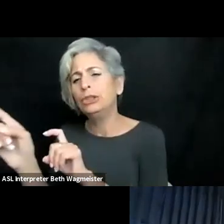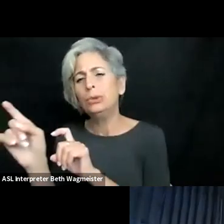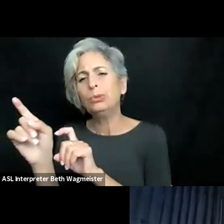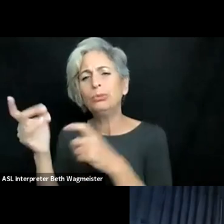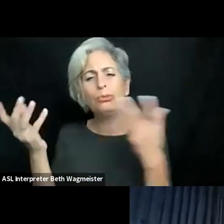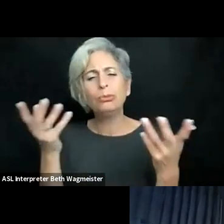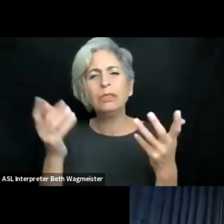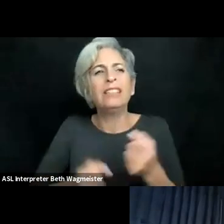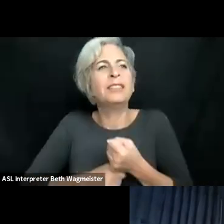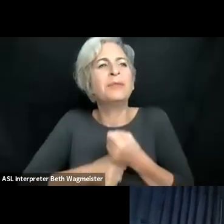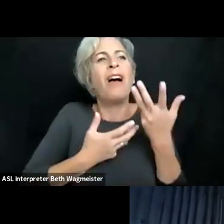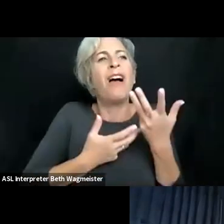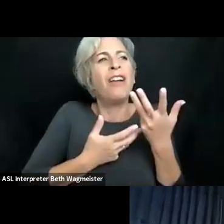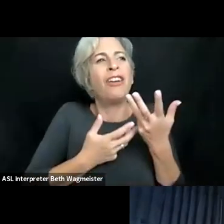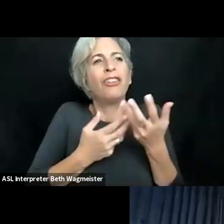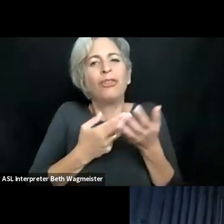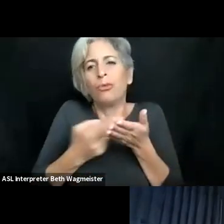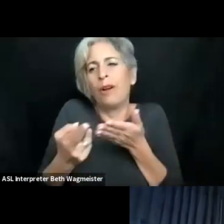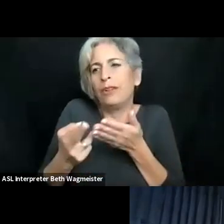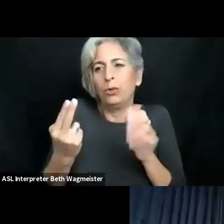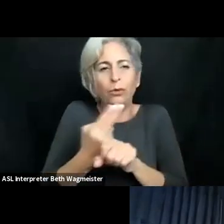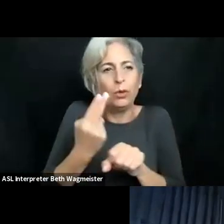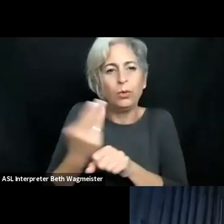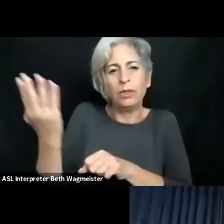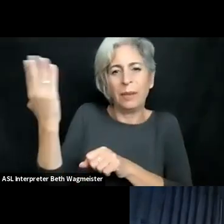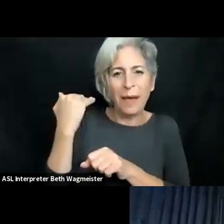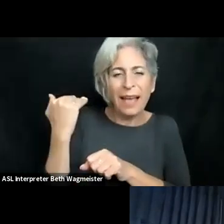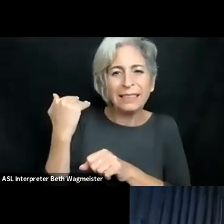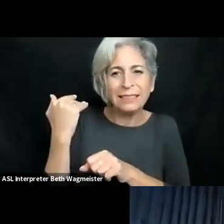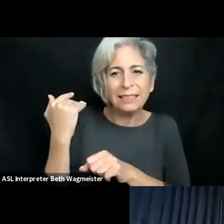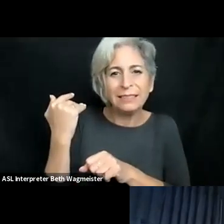It's not always easy. I will ask you